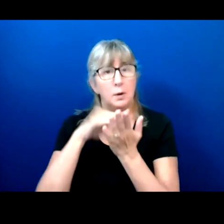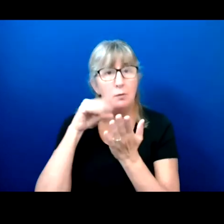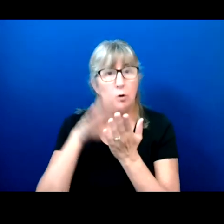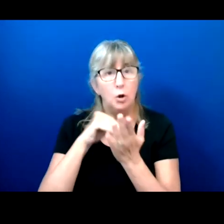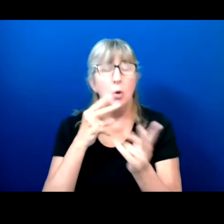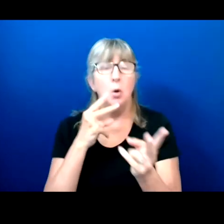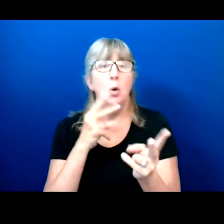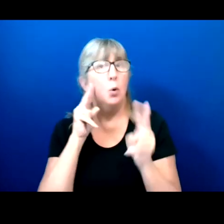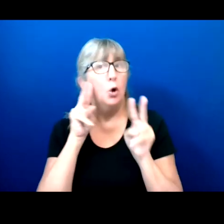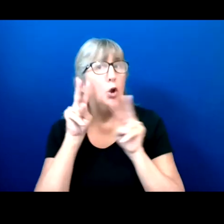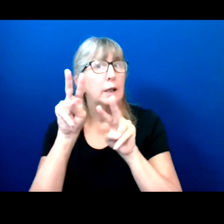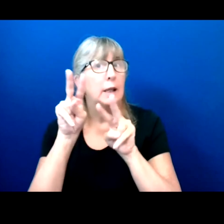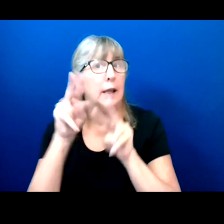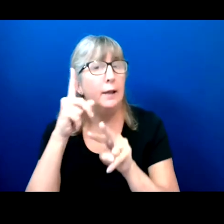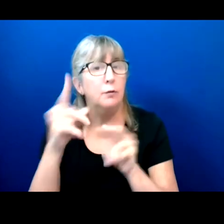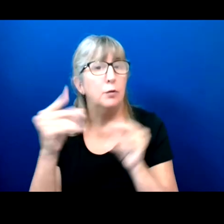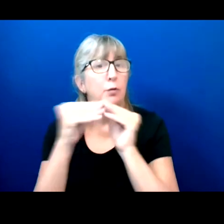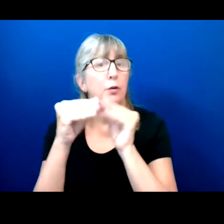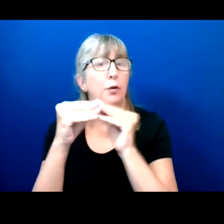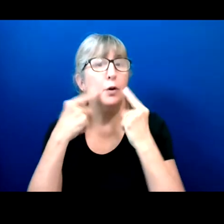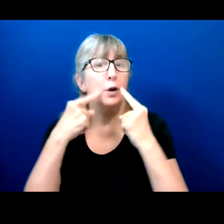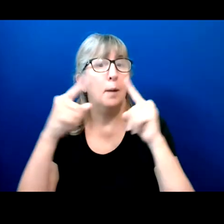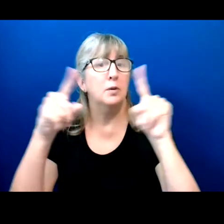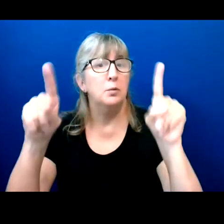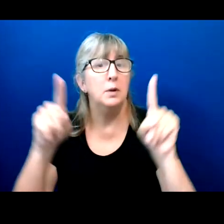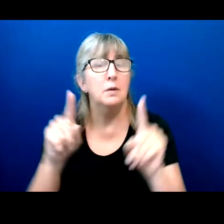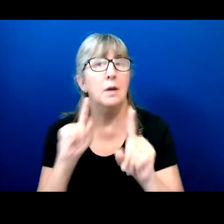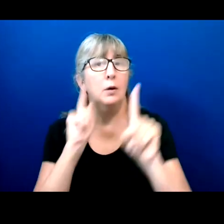for further accomplishments and to the next goal post.